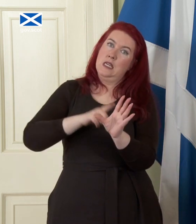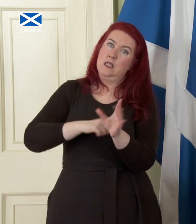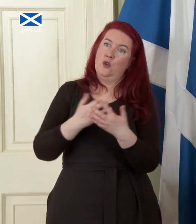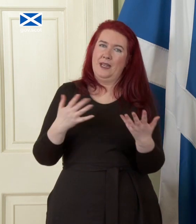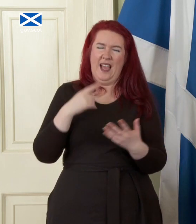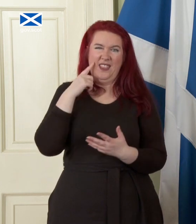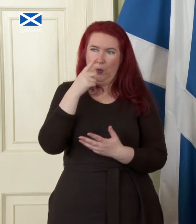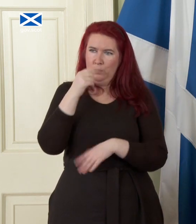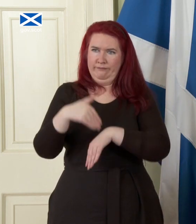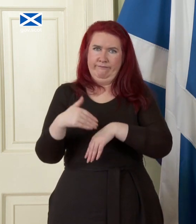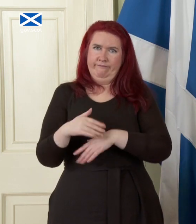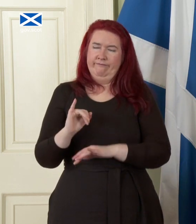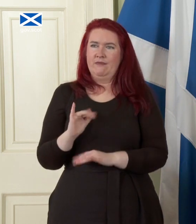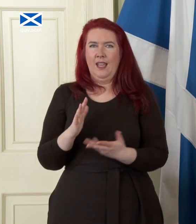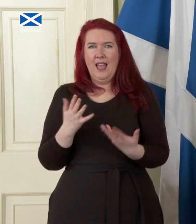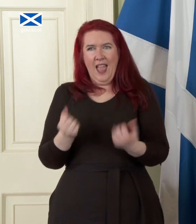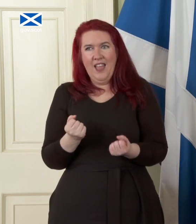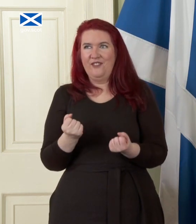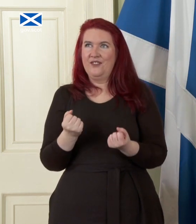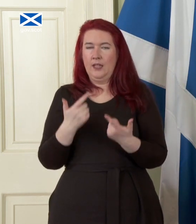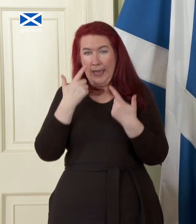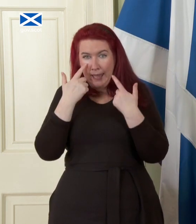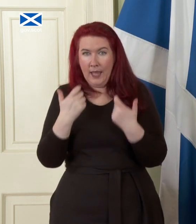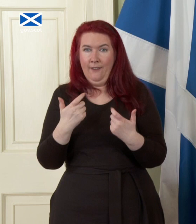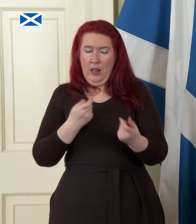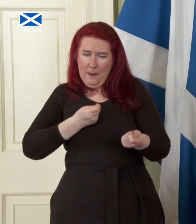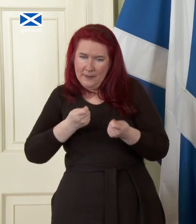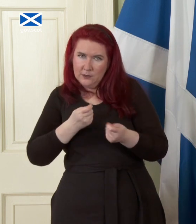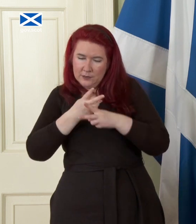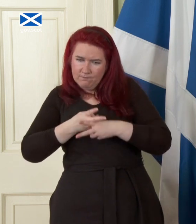undermine the careful managed phase process we're setting out here and one that is overall